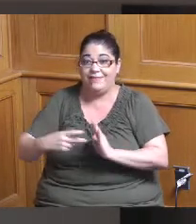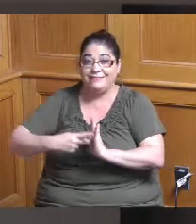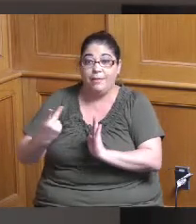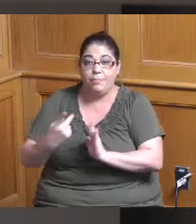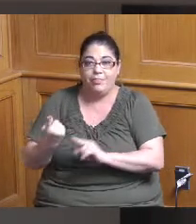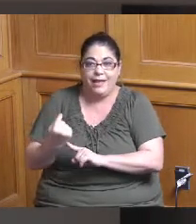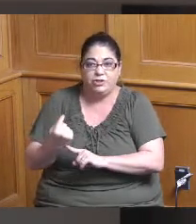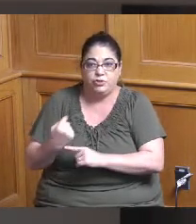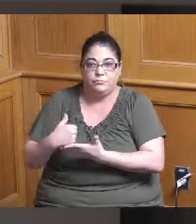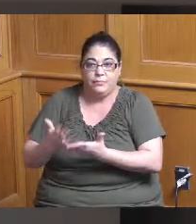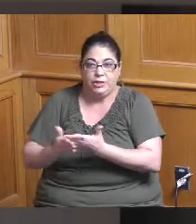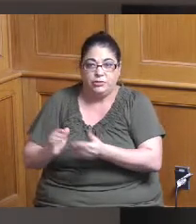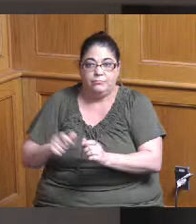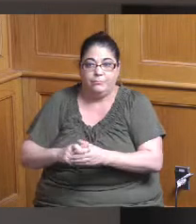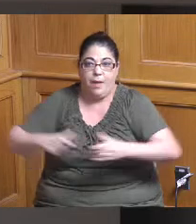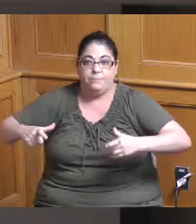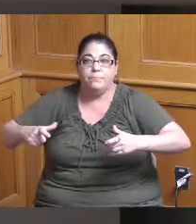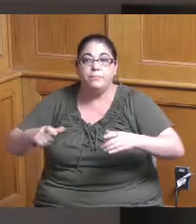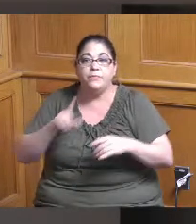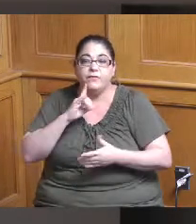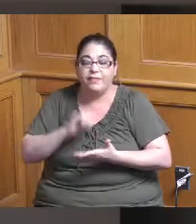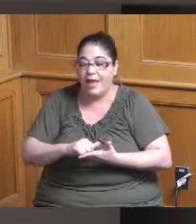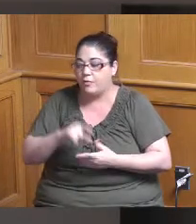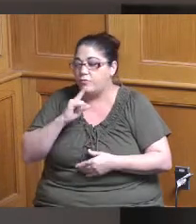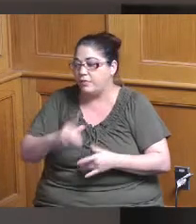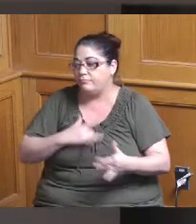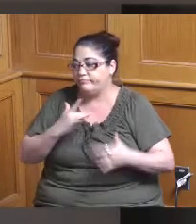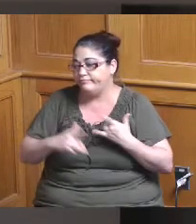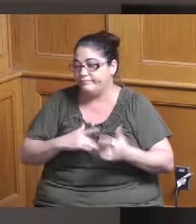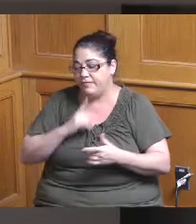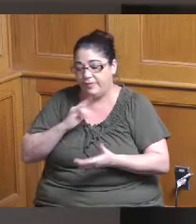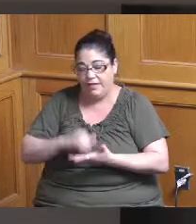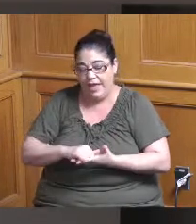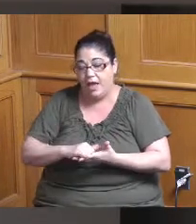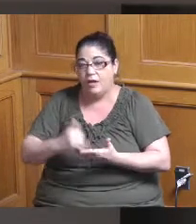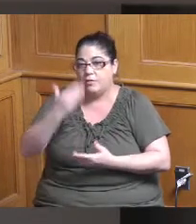so an exciting expansion but really it's it's a good thing we did it because this time around we